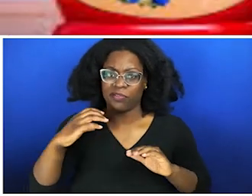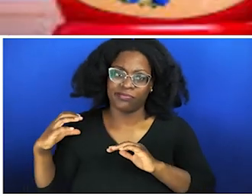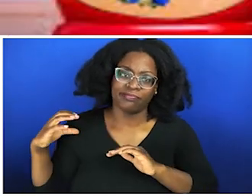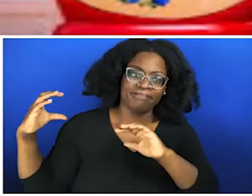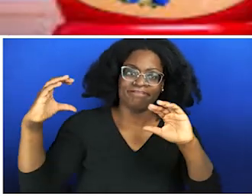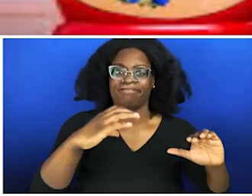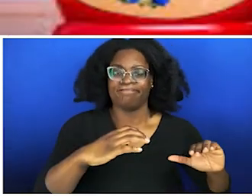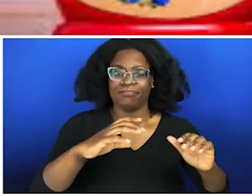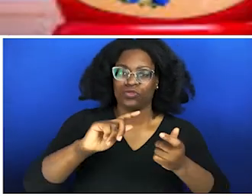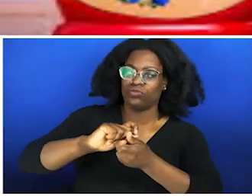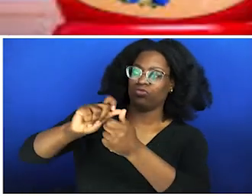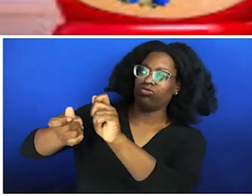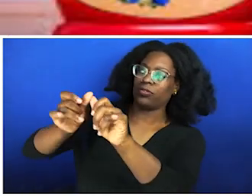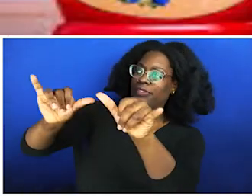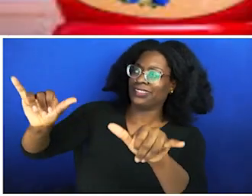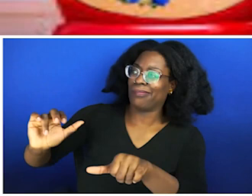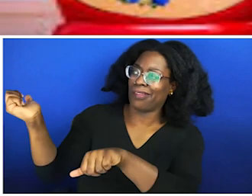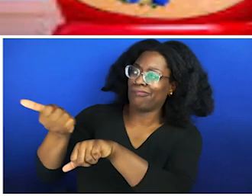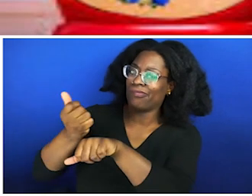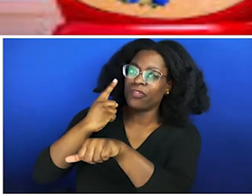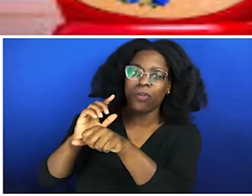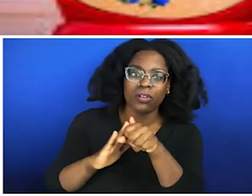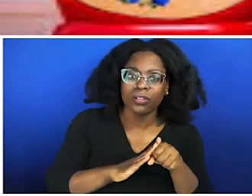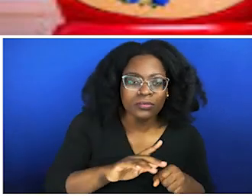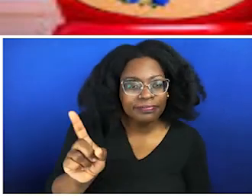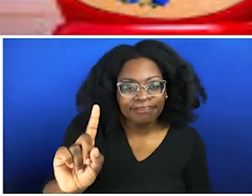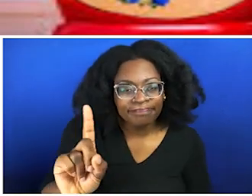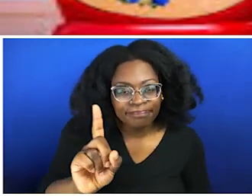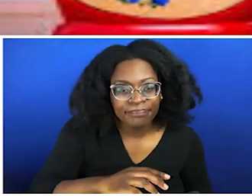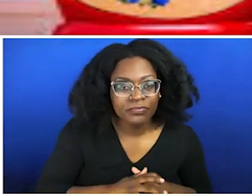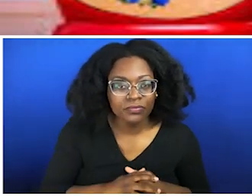So what if I told you that all the experiences that your mother, your grandmother, your great